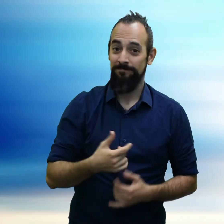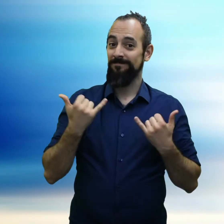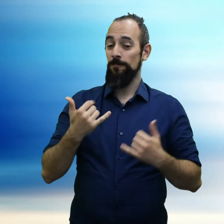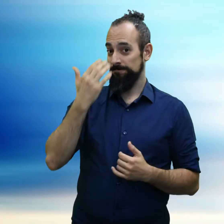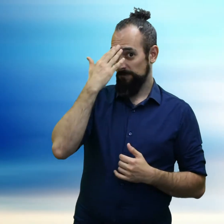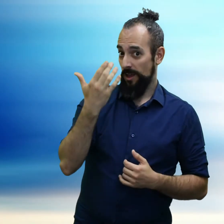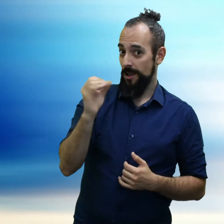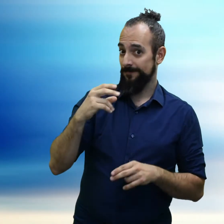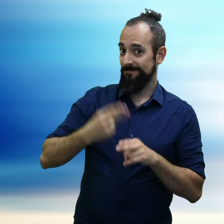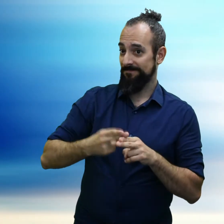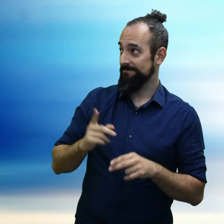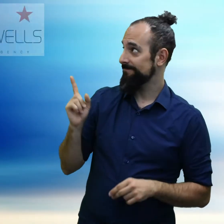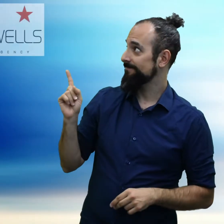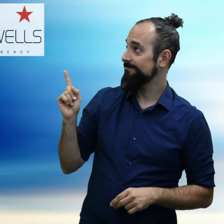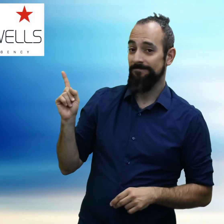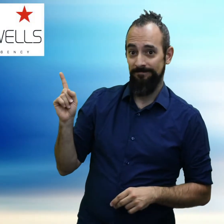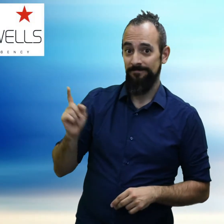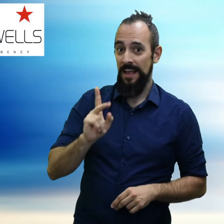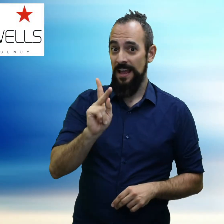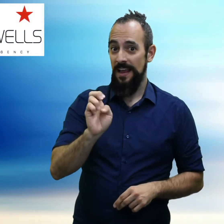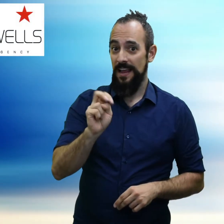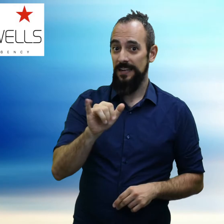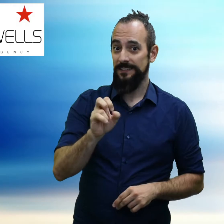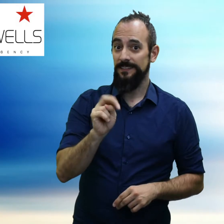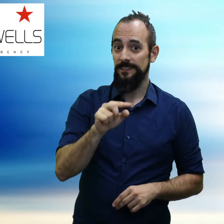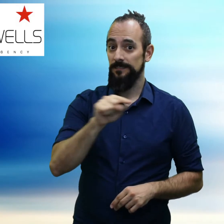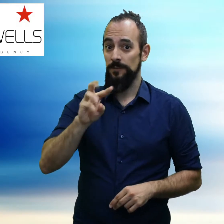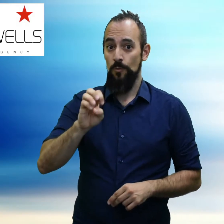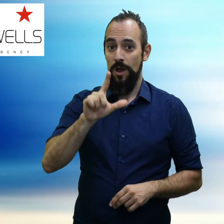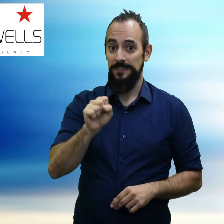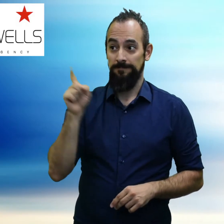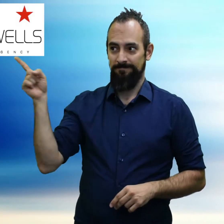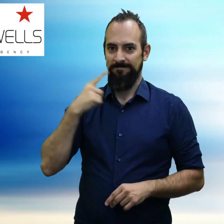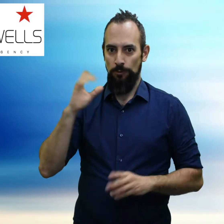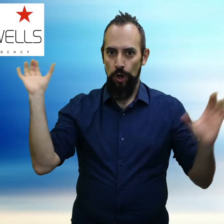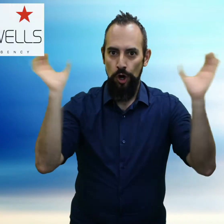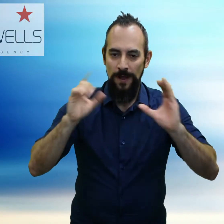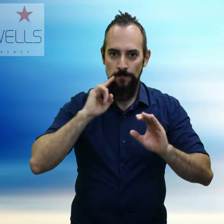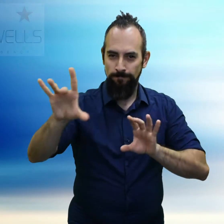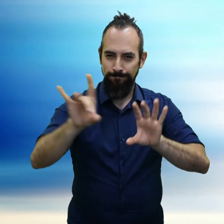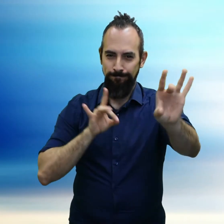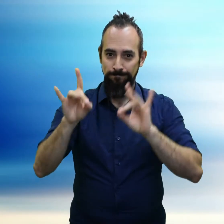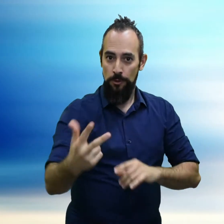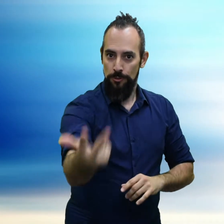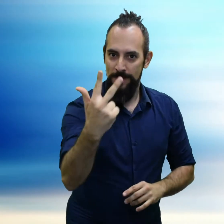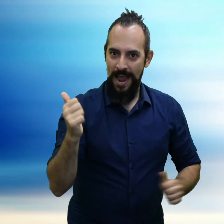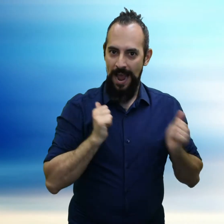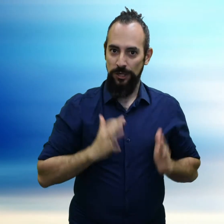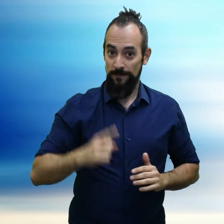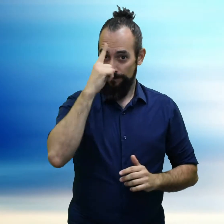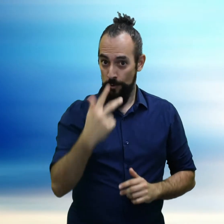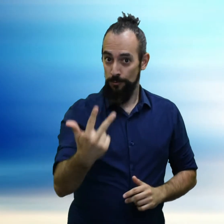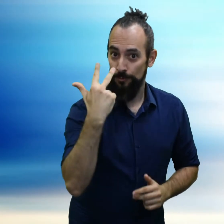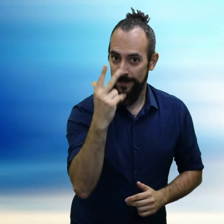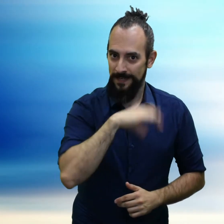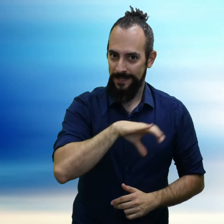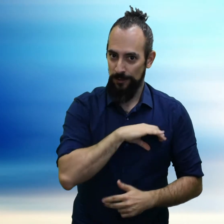The company, Kenyon-Wells is looking for three different actors to do auditions for three different characters in the TV show.